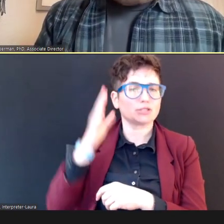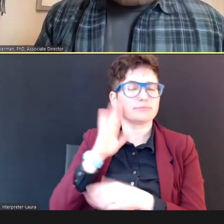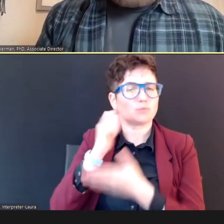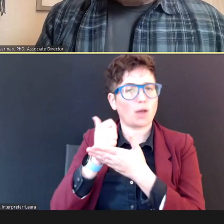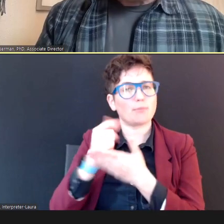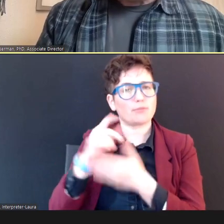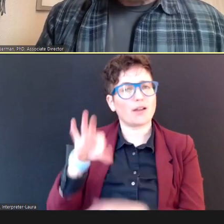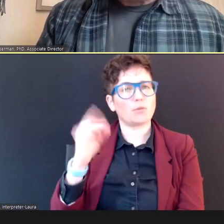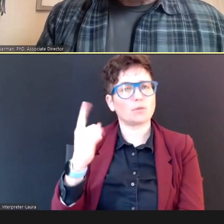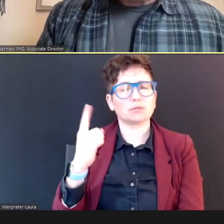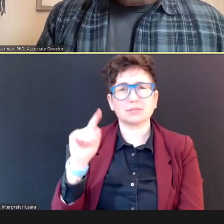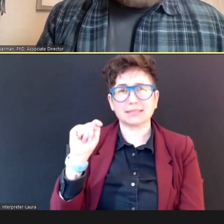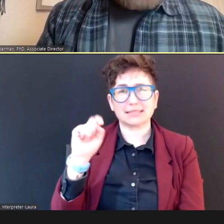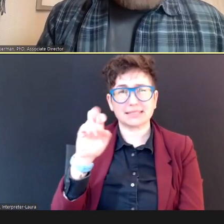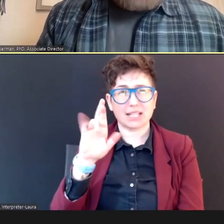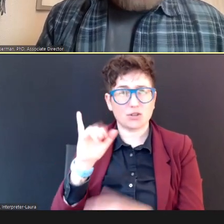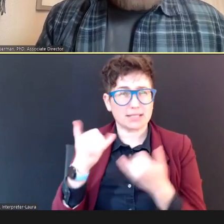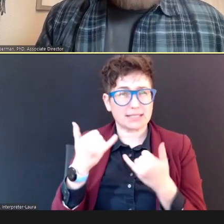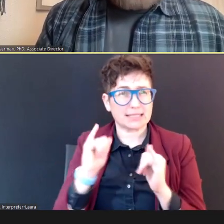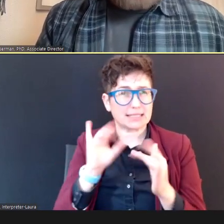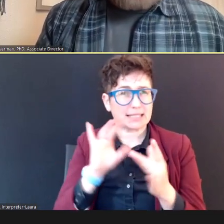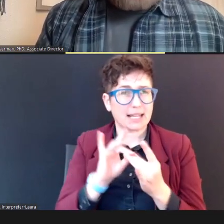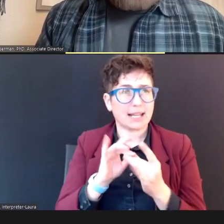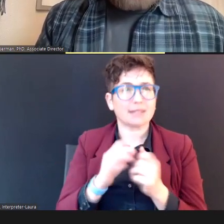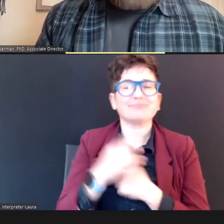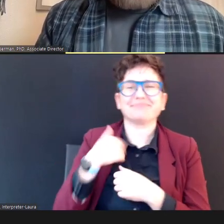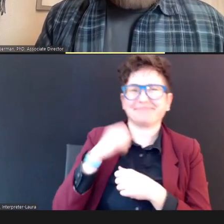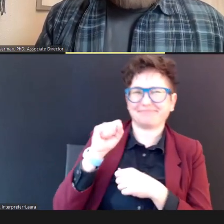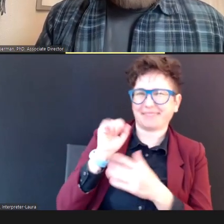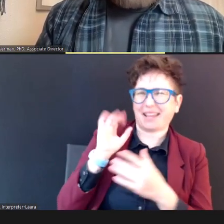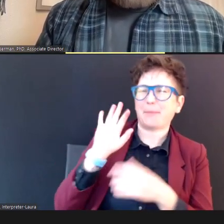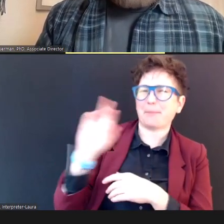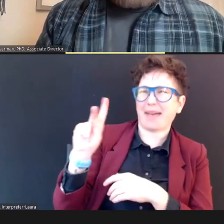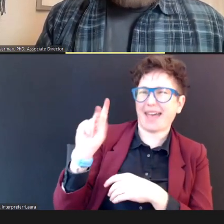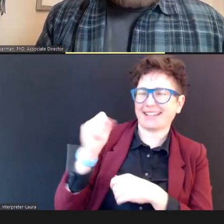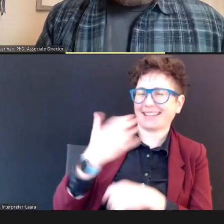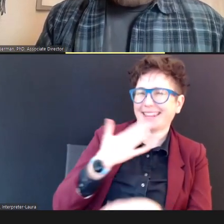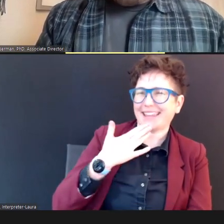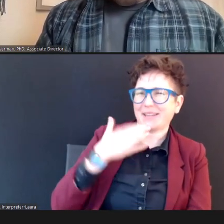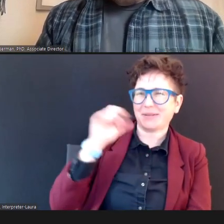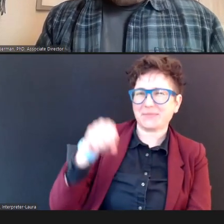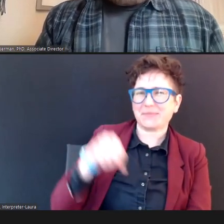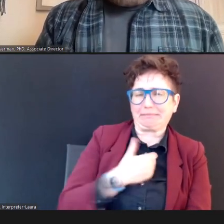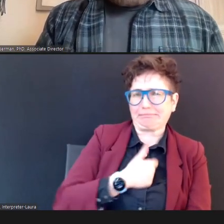Terry Foust, AuD, CCC-A/SLP: I am -- I am back, so thank you, and -- and my apologies. No. Terry Foust, AuD, CCC-A/SLP: